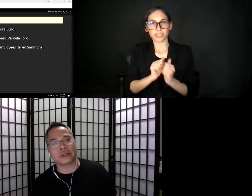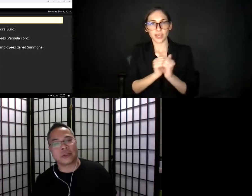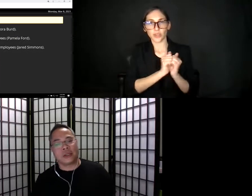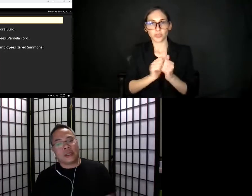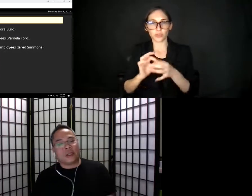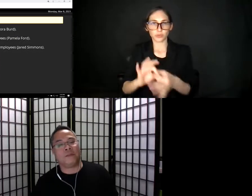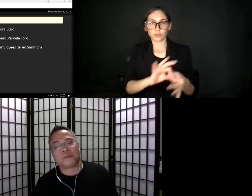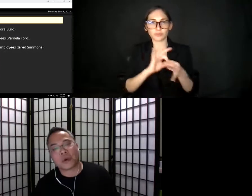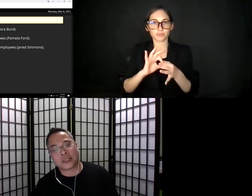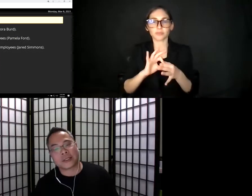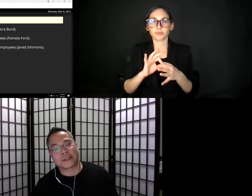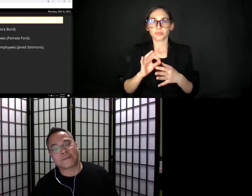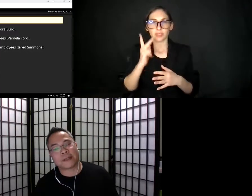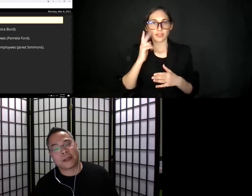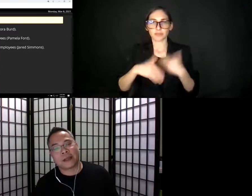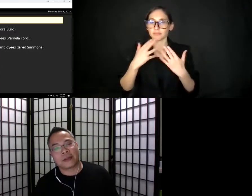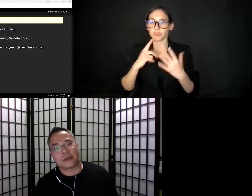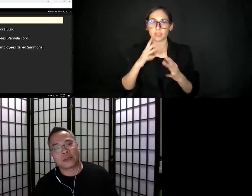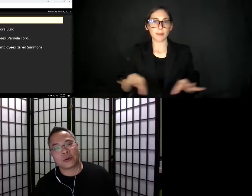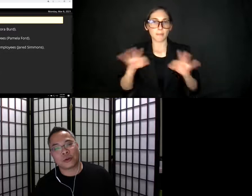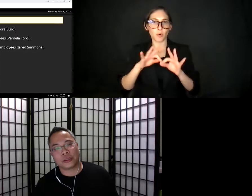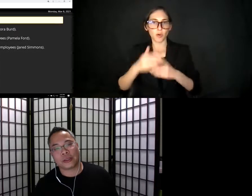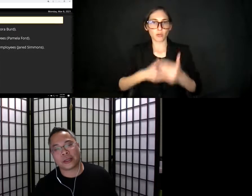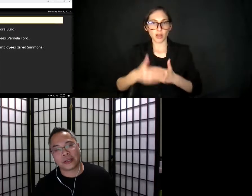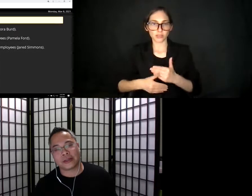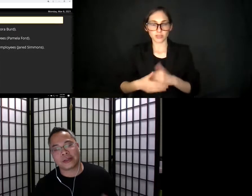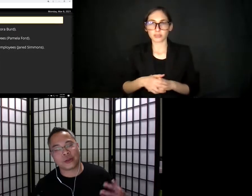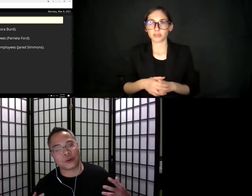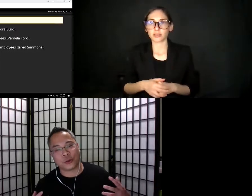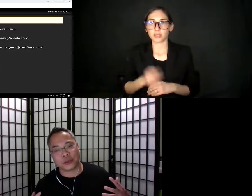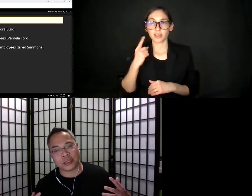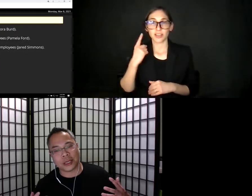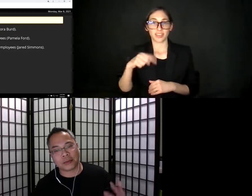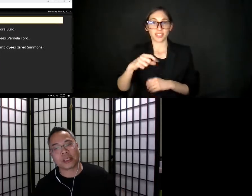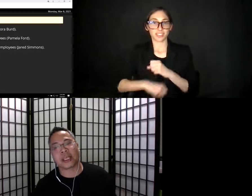[clears throat] process. This is only, this year's only been complicated.